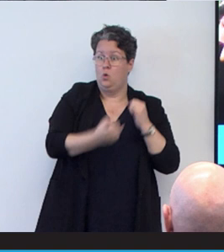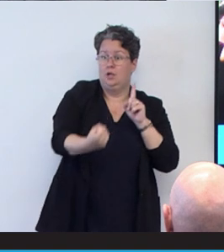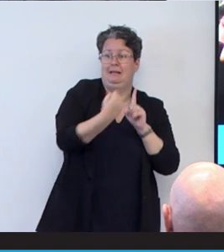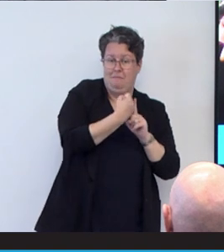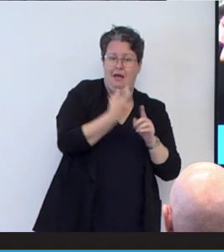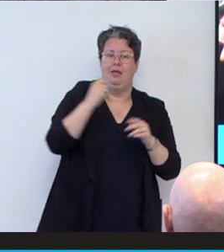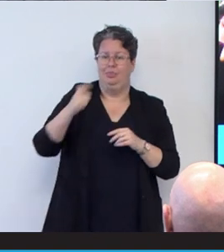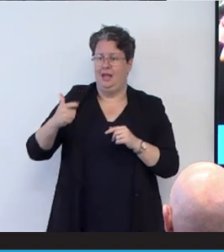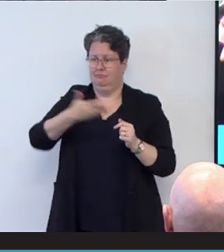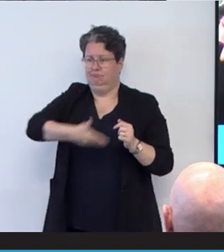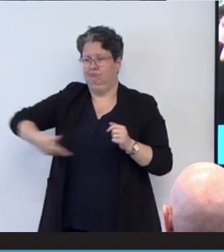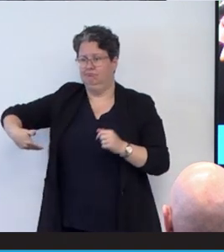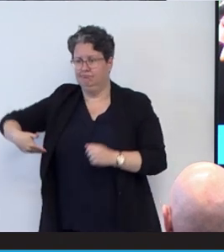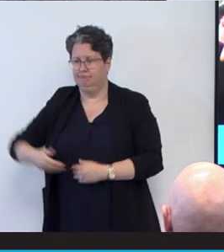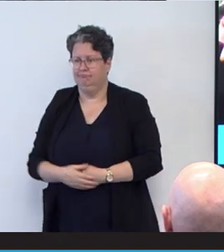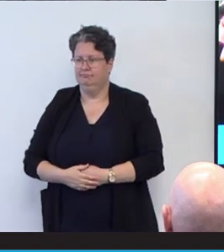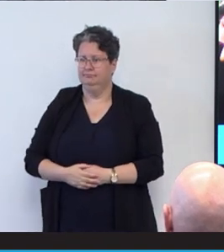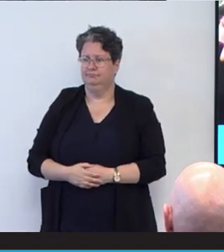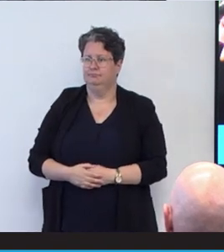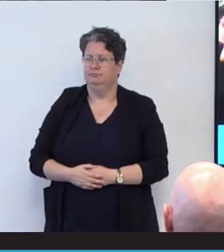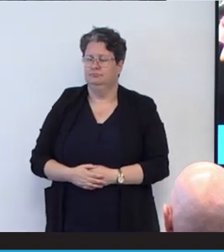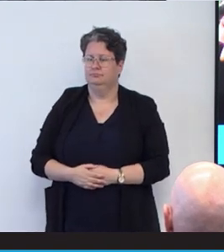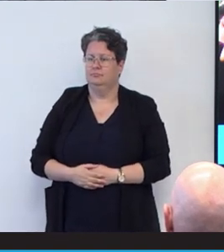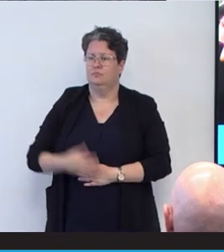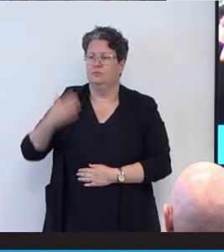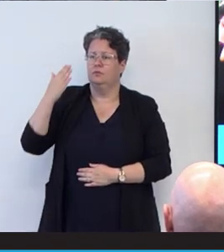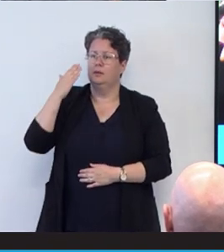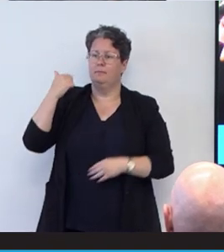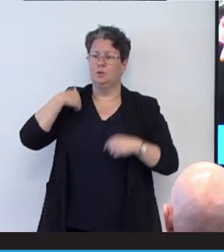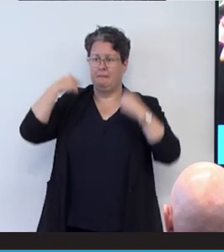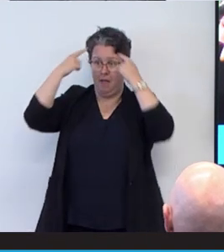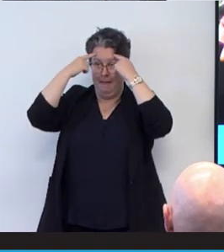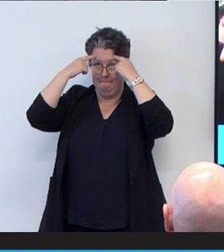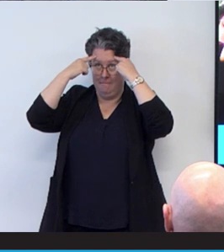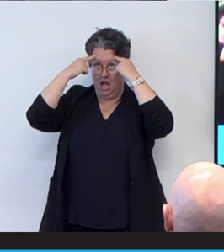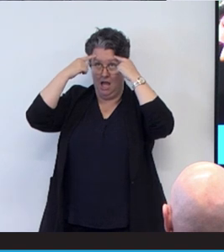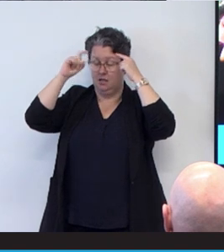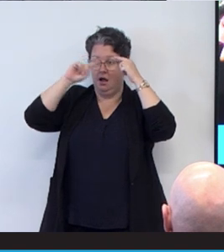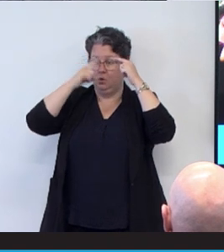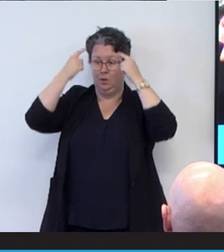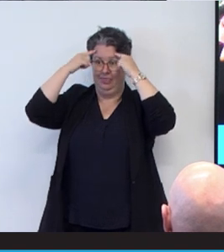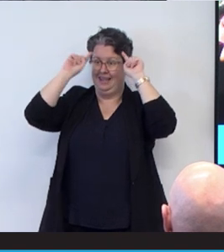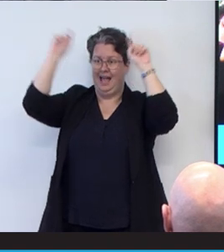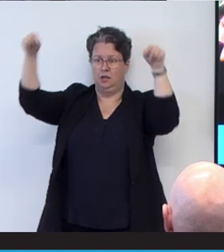because when I was running around in my own mind, when I was so anxious,